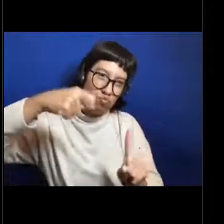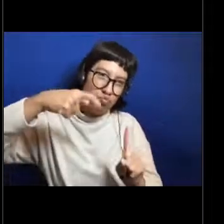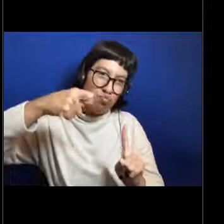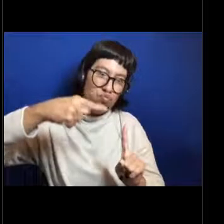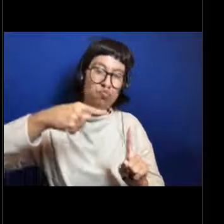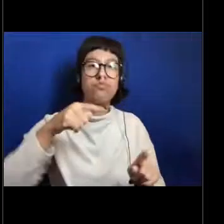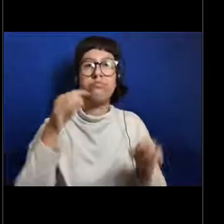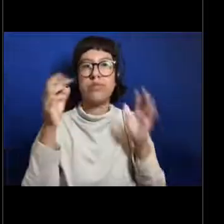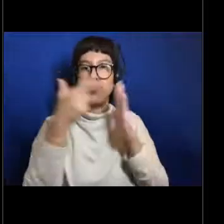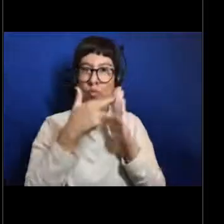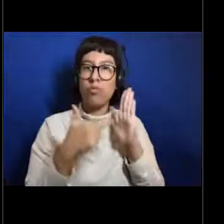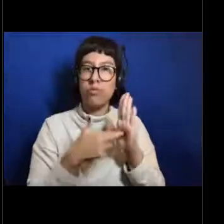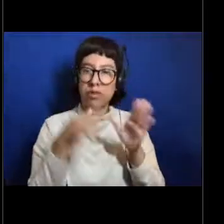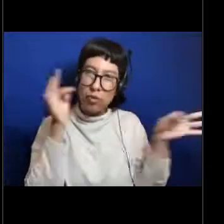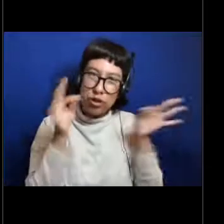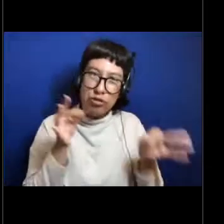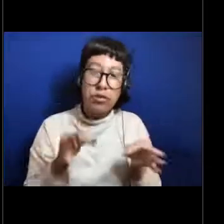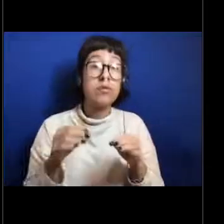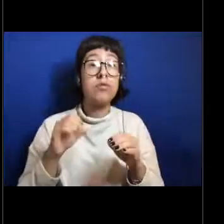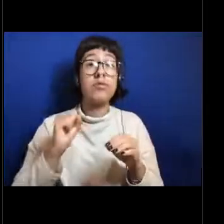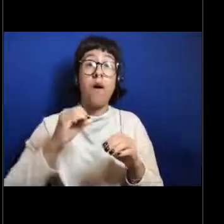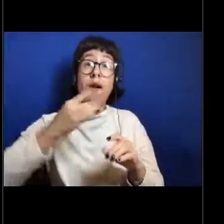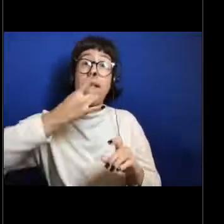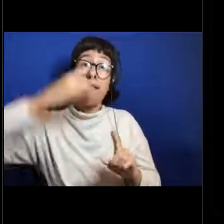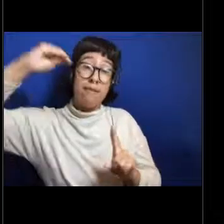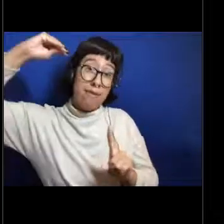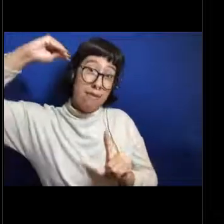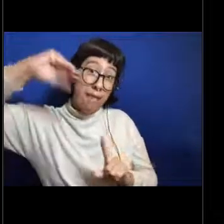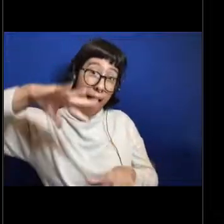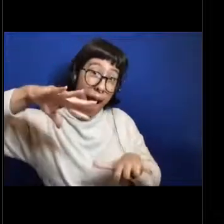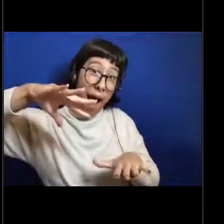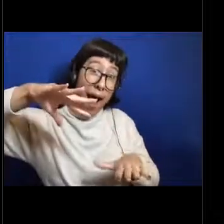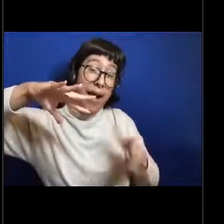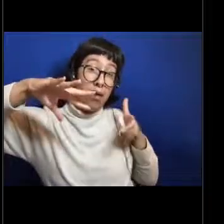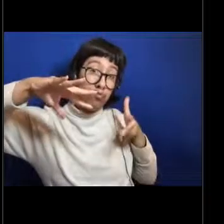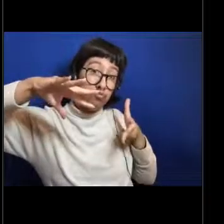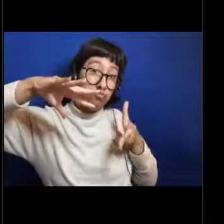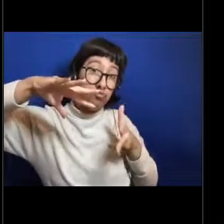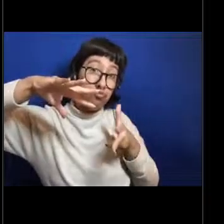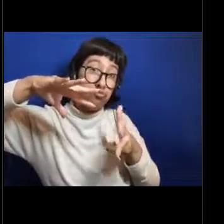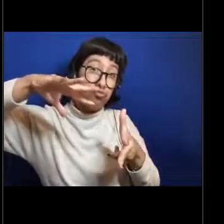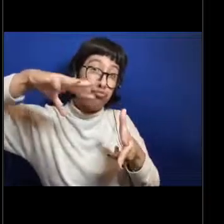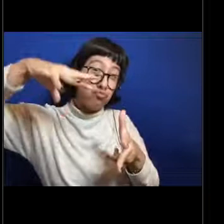So it kind of lights up the sea floor for D2 to explore and when we're in the water column, it's even more important